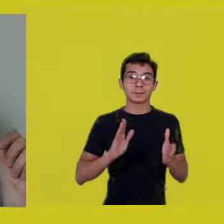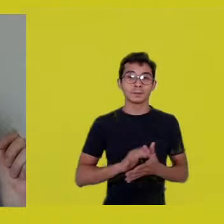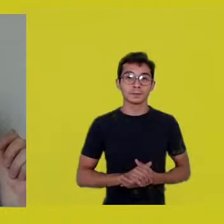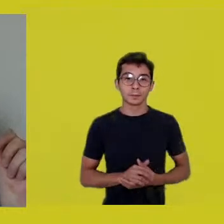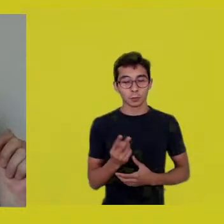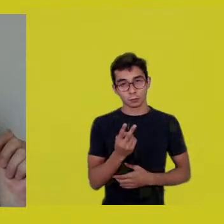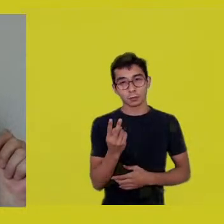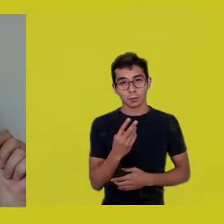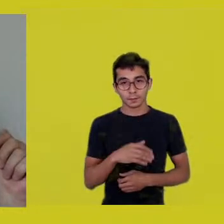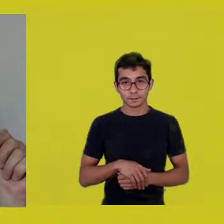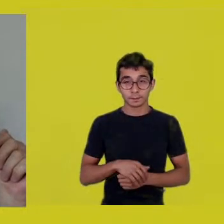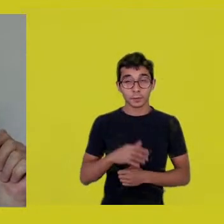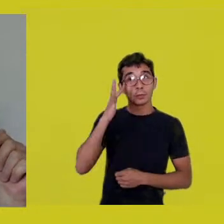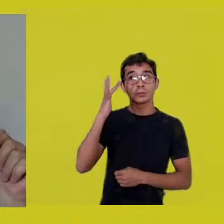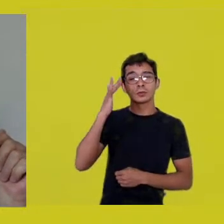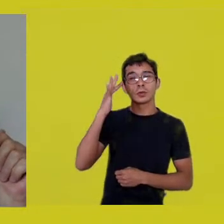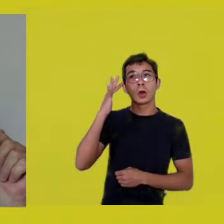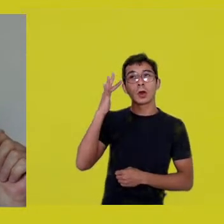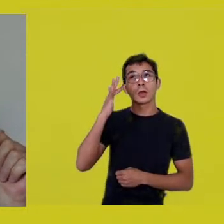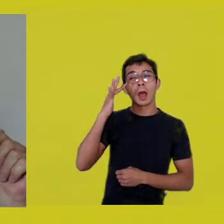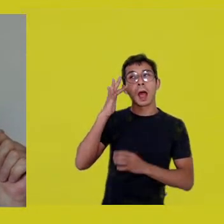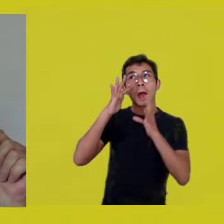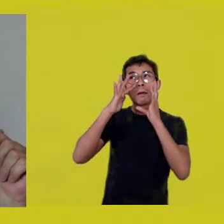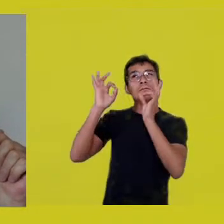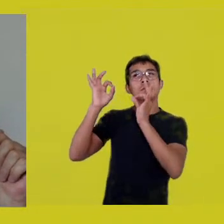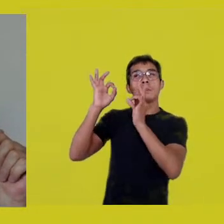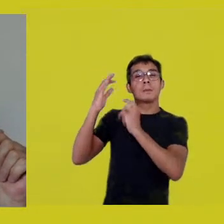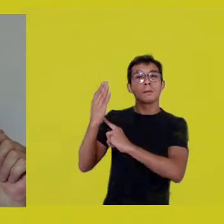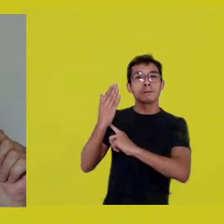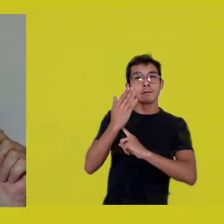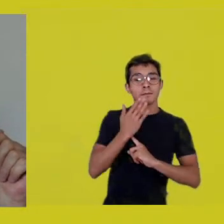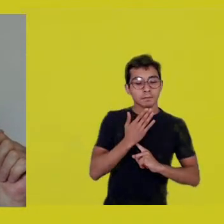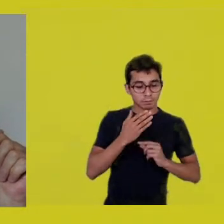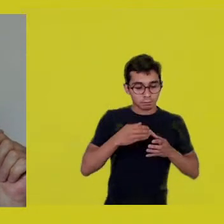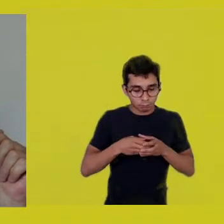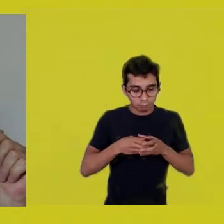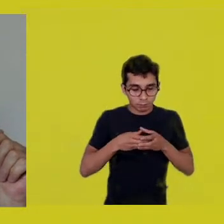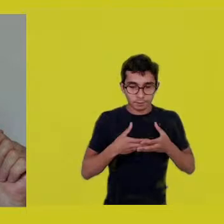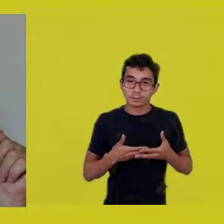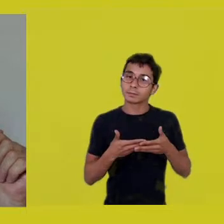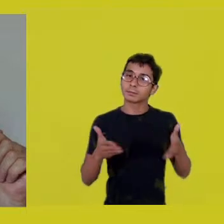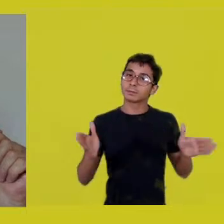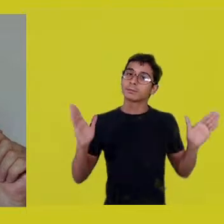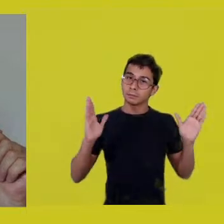if I could correlate both to make them parallel questions.